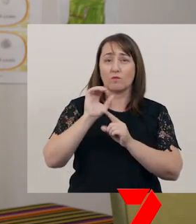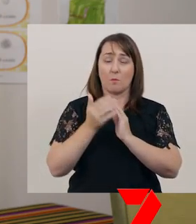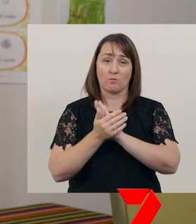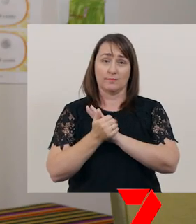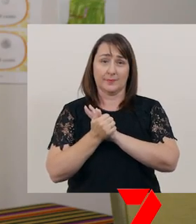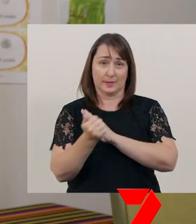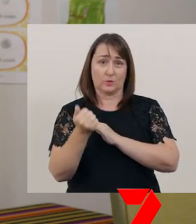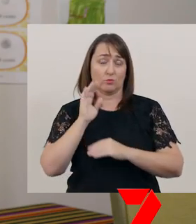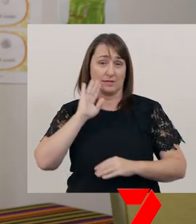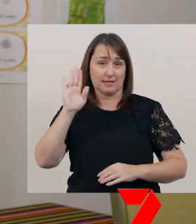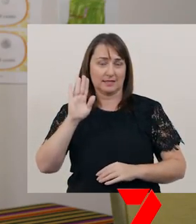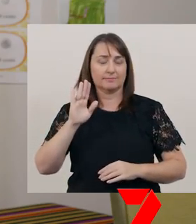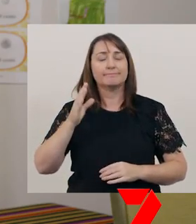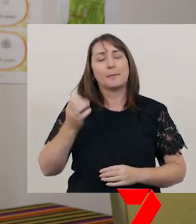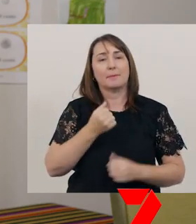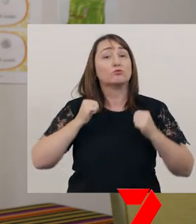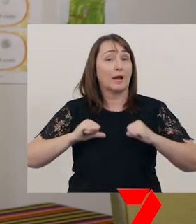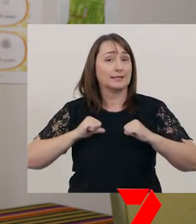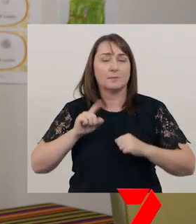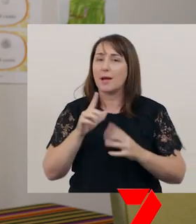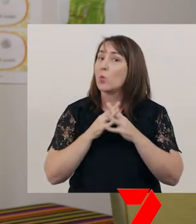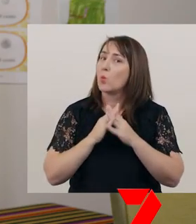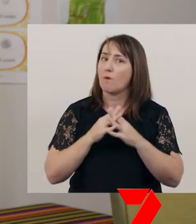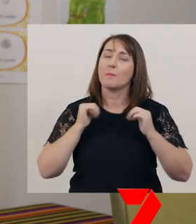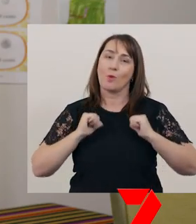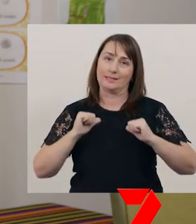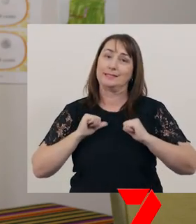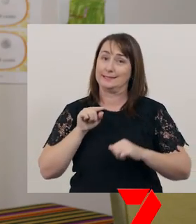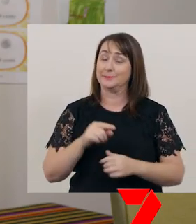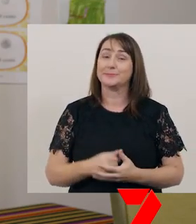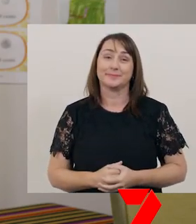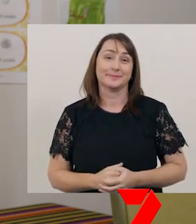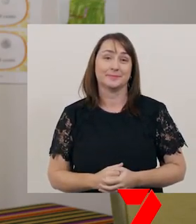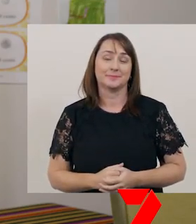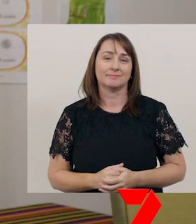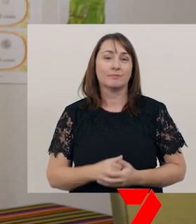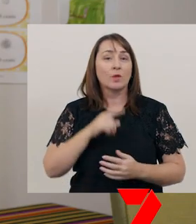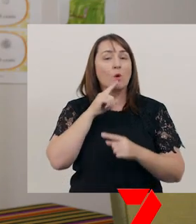but the practise is definitely worth it. As we mentioned before,